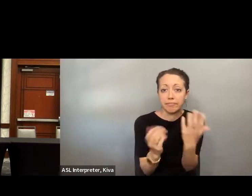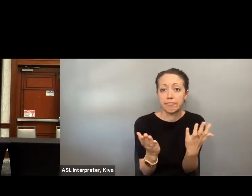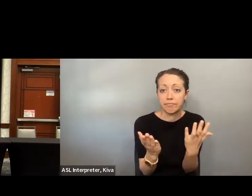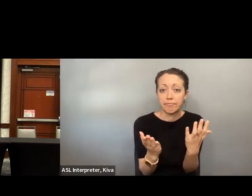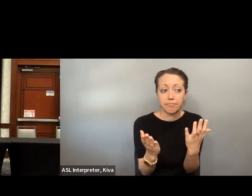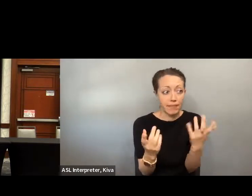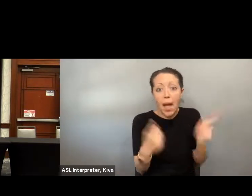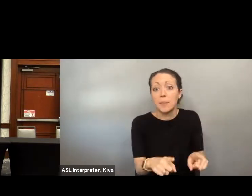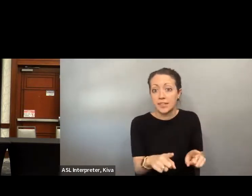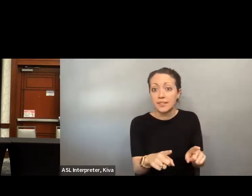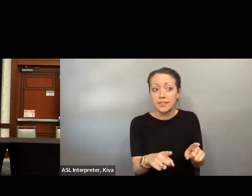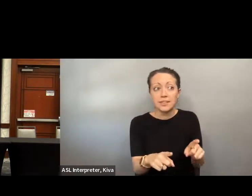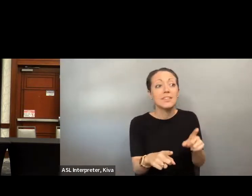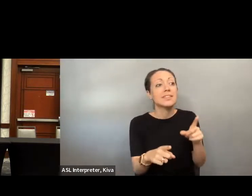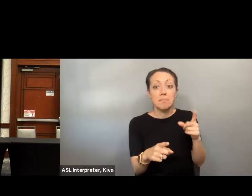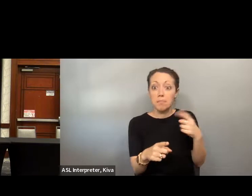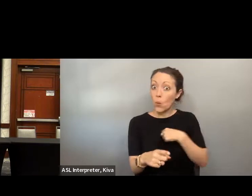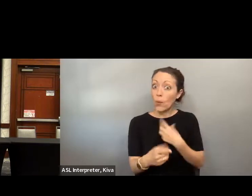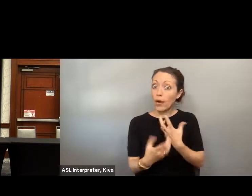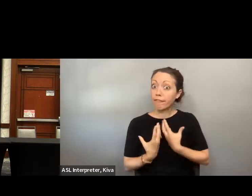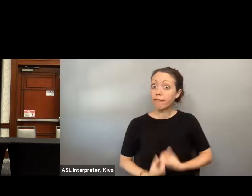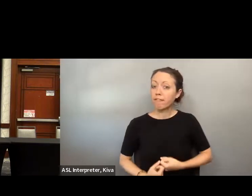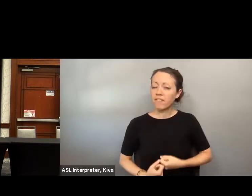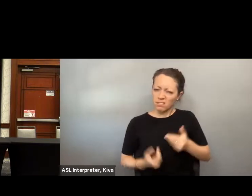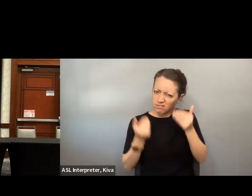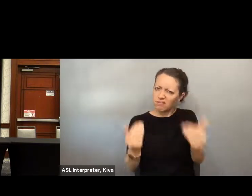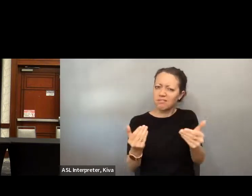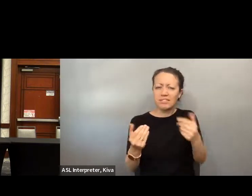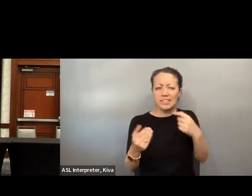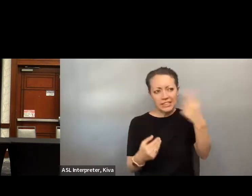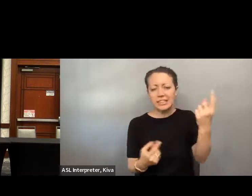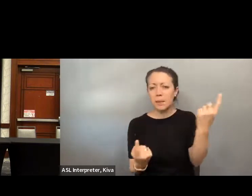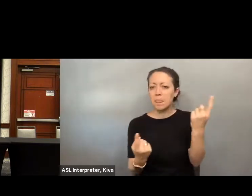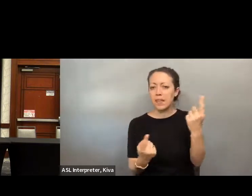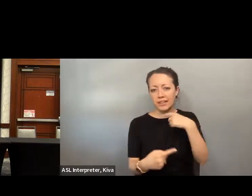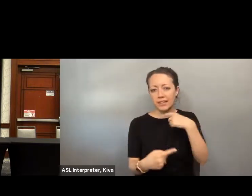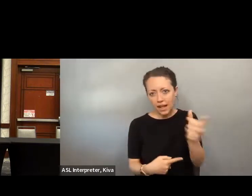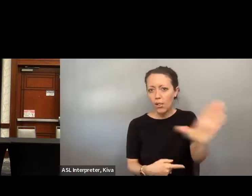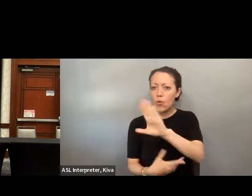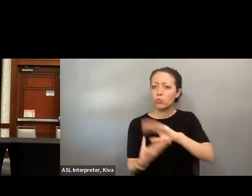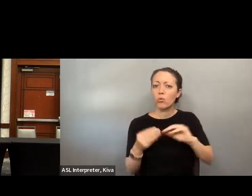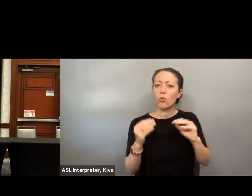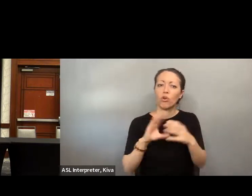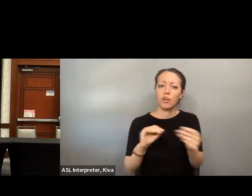which this world, whether knowingly or unknowingly creates barriers to your access, particularly the Bye, do you as so many of you do already? Now, in down the road, particularly as we prepare for the general Election to continue telling your stories about the ways in which this world, whether knowingly or unknowingly creates barriers to your access particularly it, access to the right to vote so with that I want to thank you